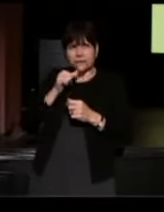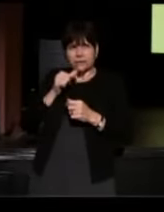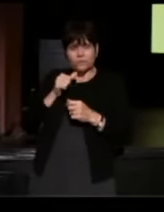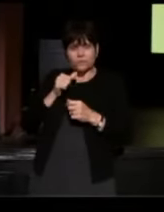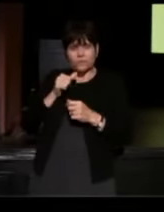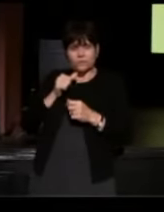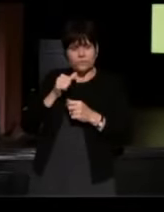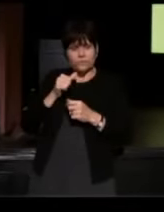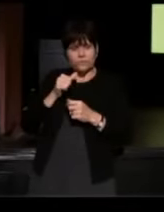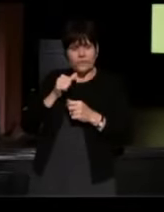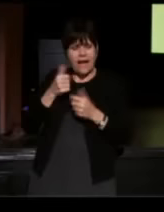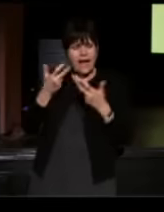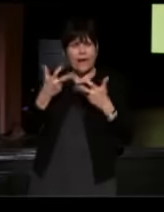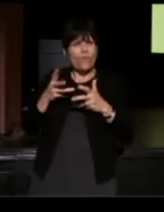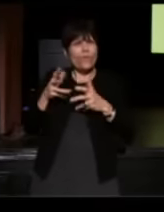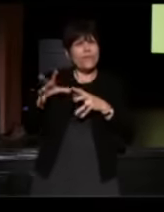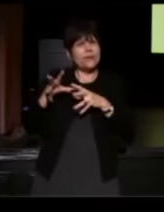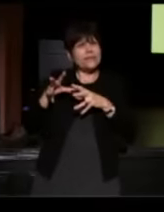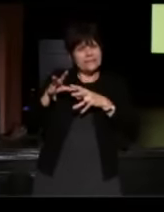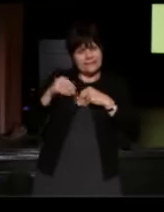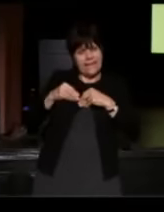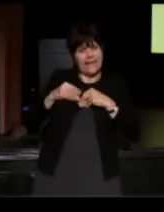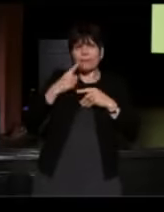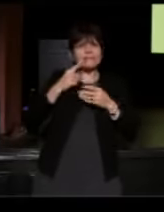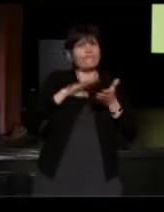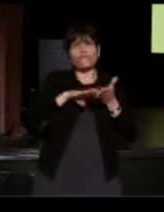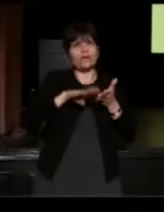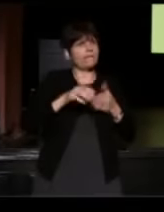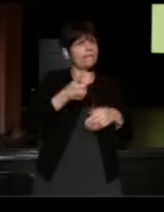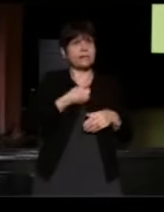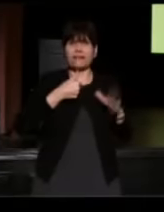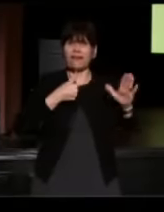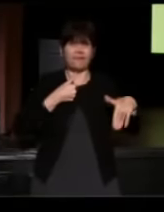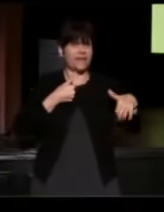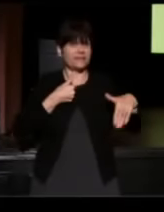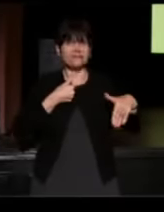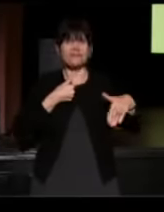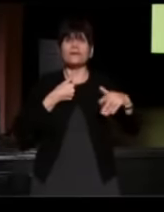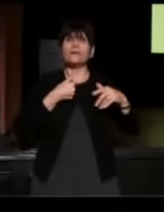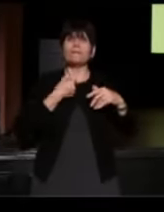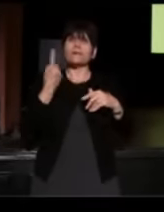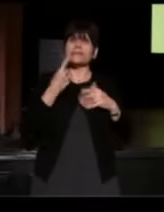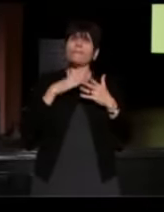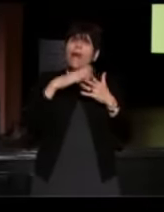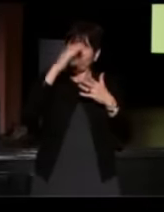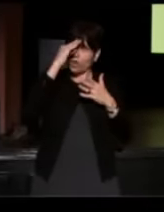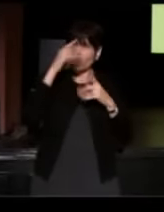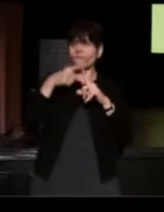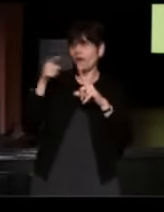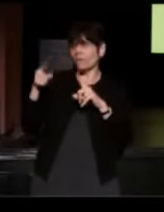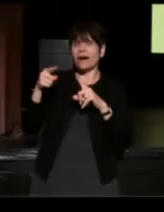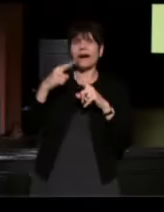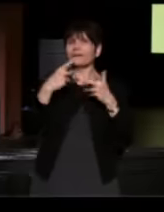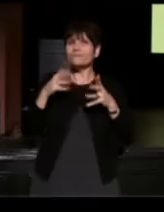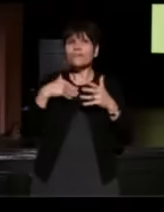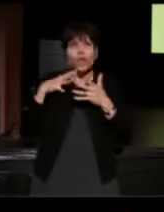because I haven't totally forgiven myself yet. It's something that I'm learning from you. I won't say that I have learned yet